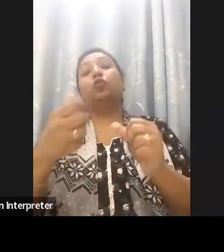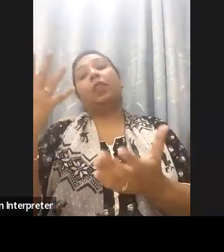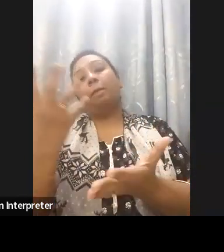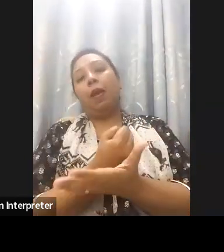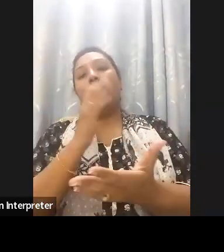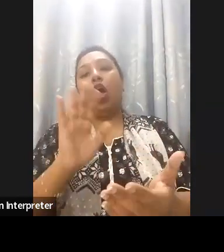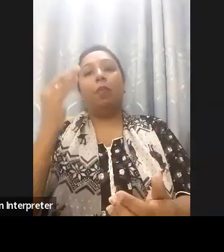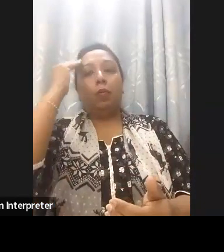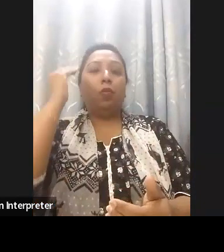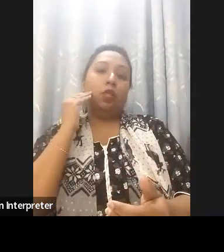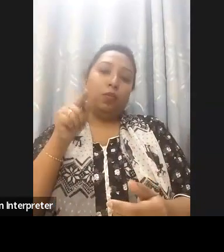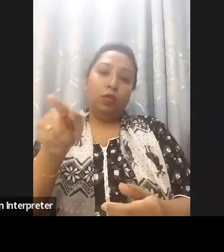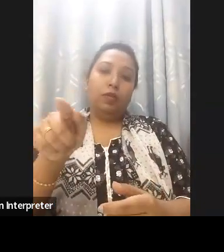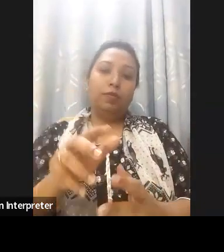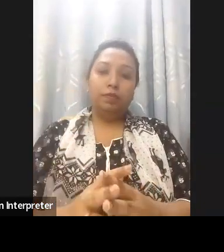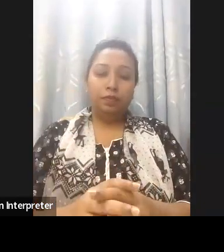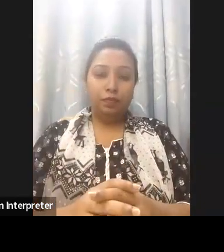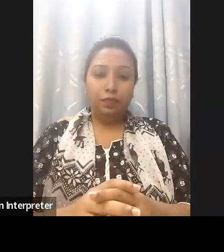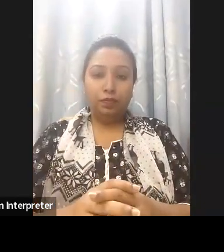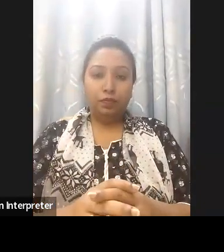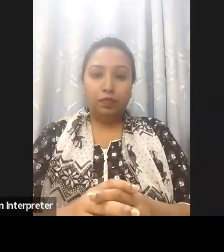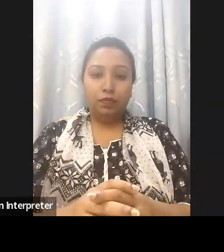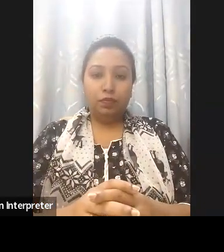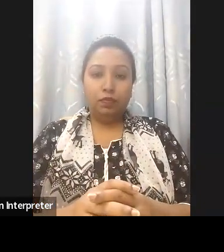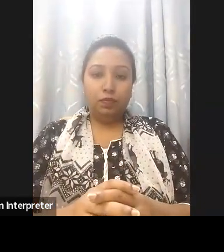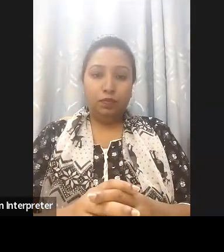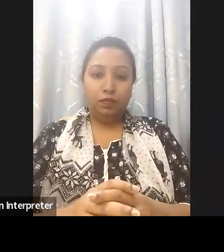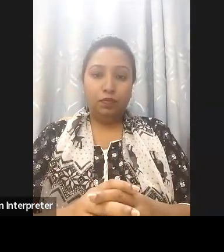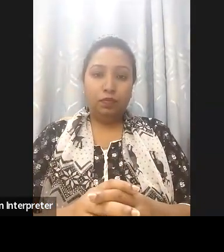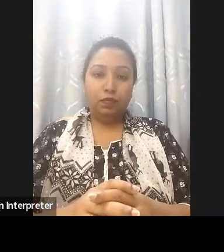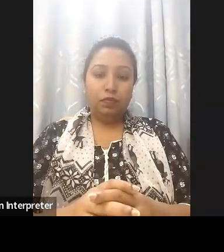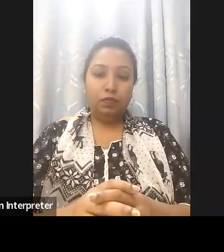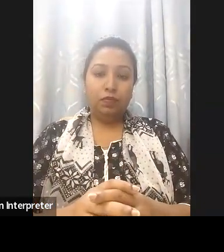a2i also supported the development of the concept of inclusive University campus. Many